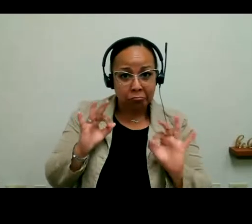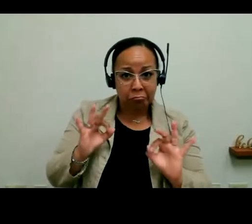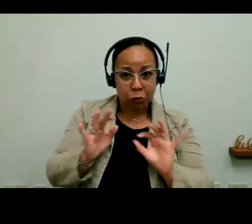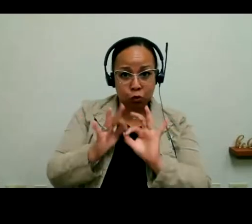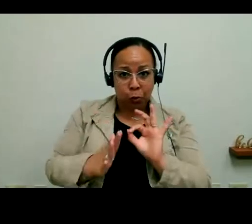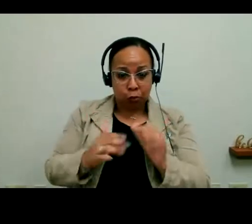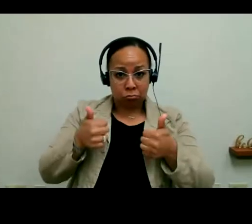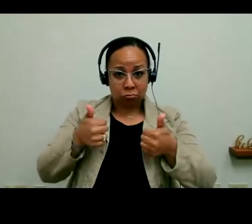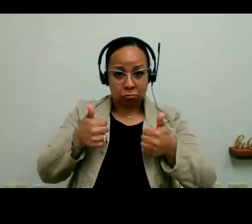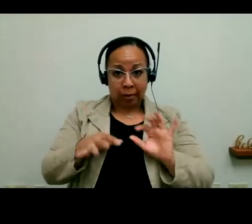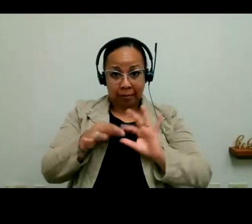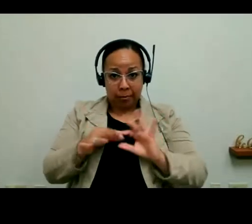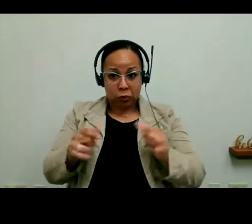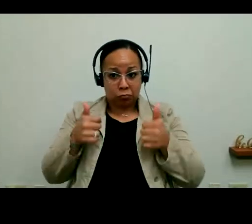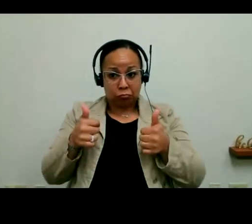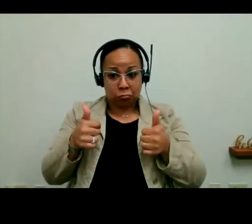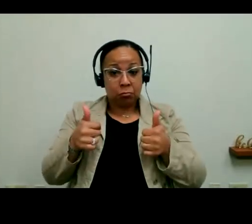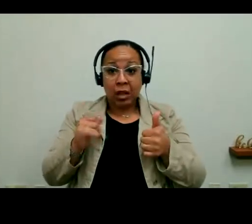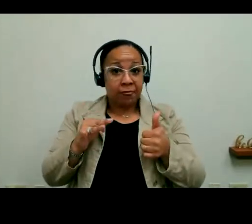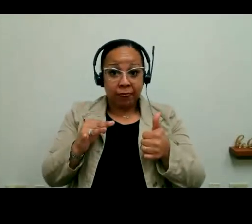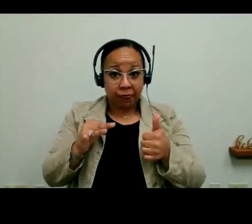language interpreter and captioning. Feel free to ask in the chat if you